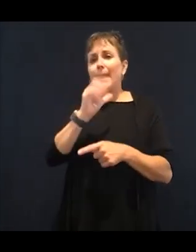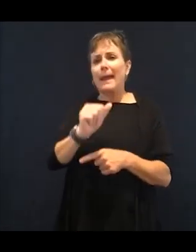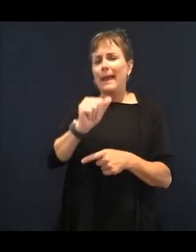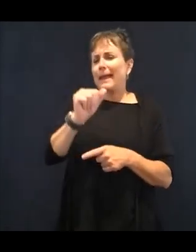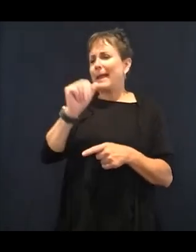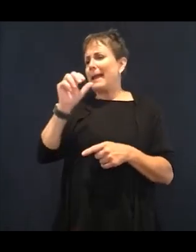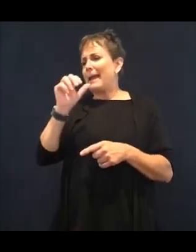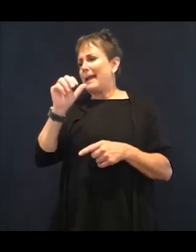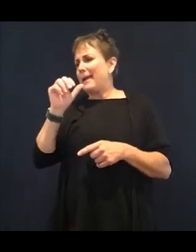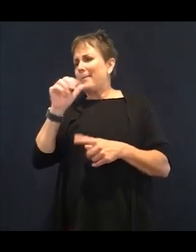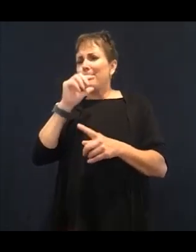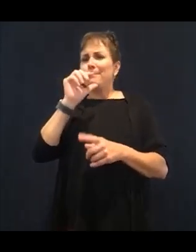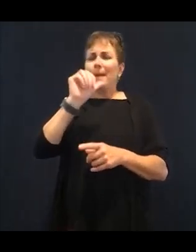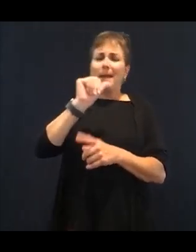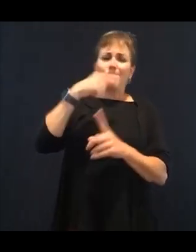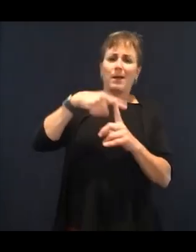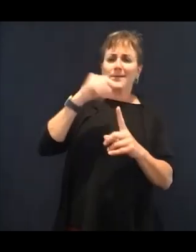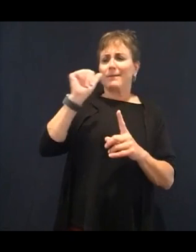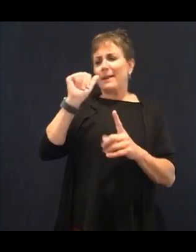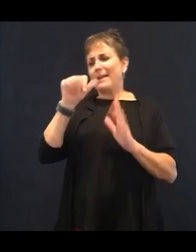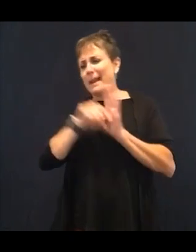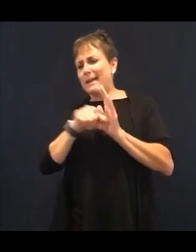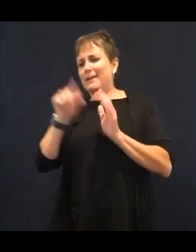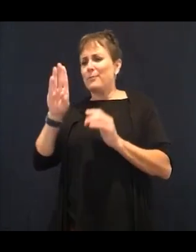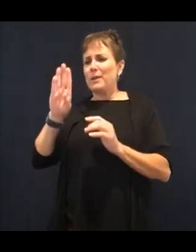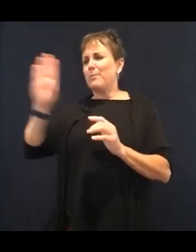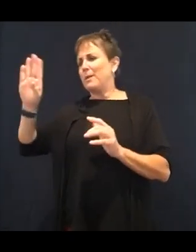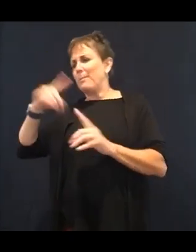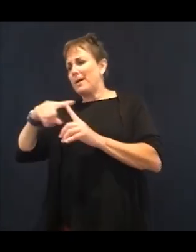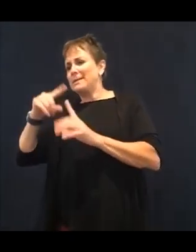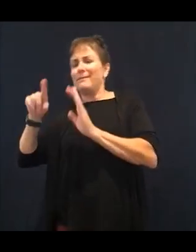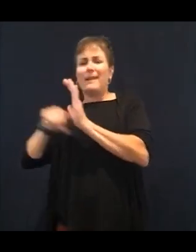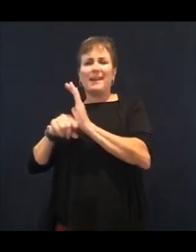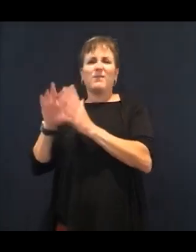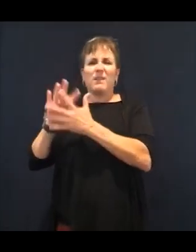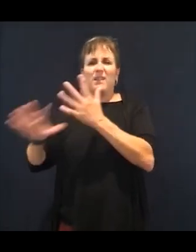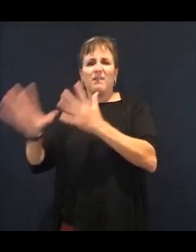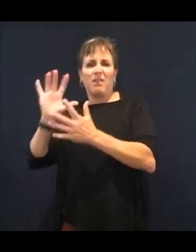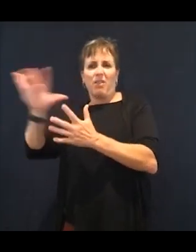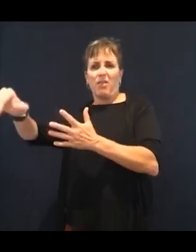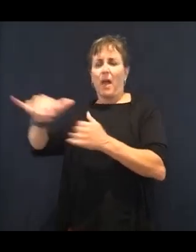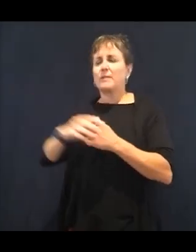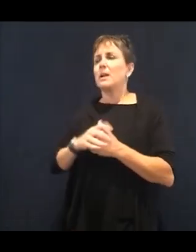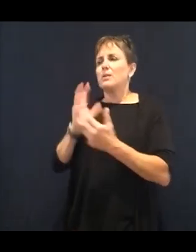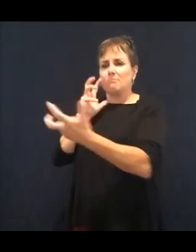But the information I'm giving you guys today is general health information that you can apply